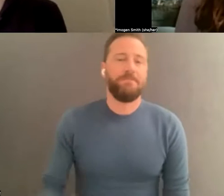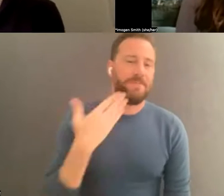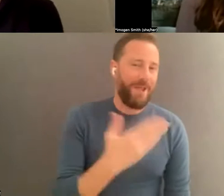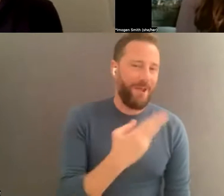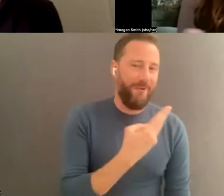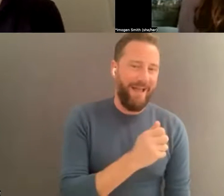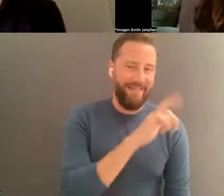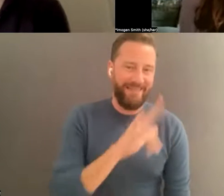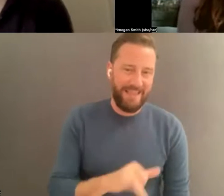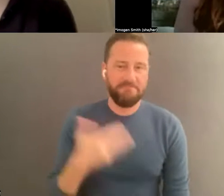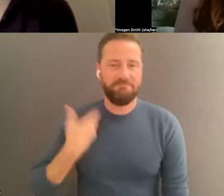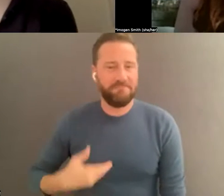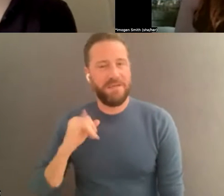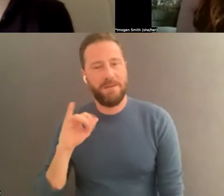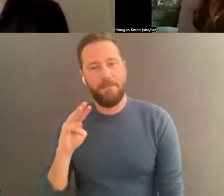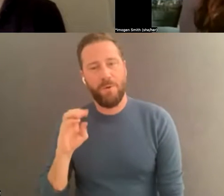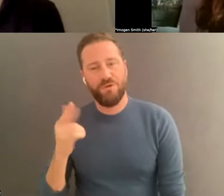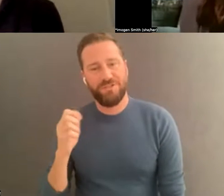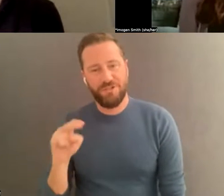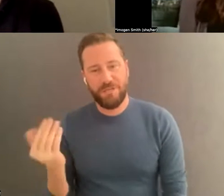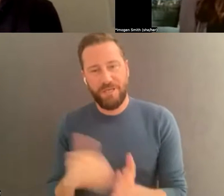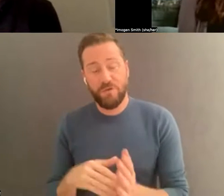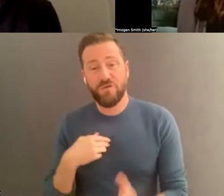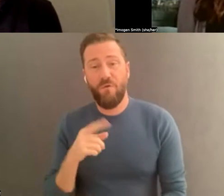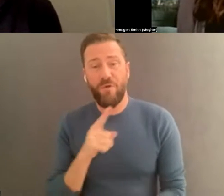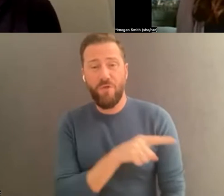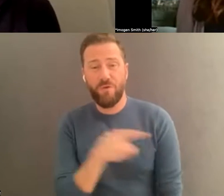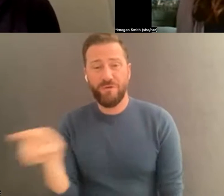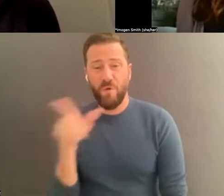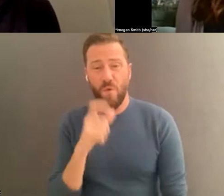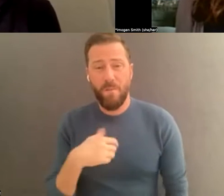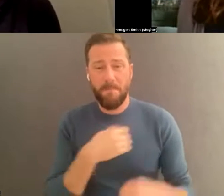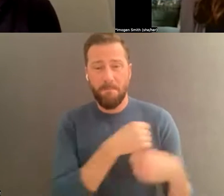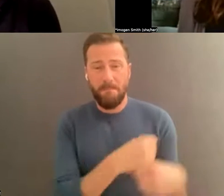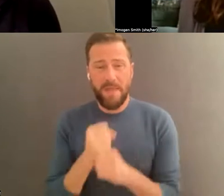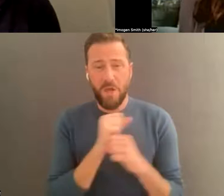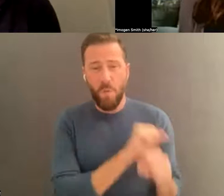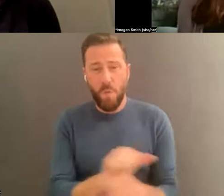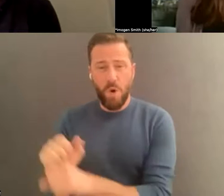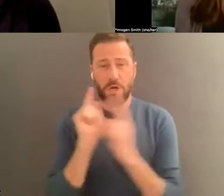, in particular, probably have a lot of physical materials that you have accumulated. That might be